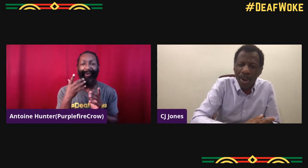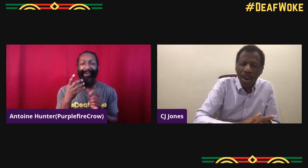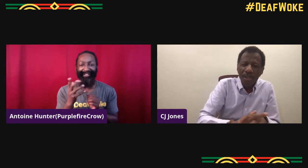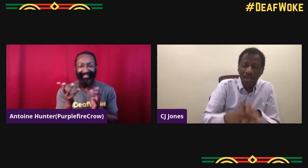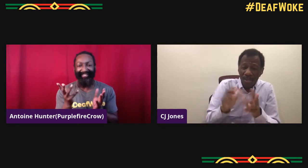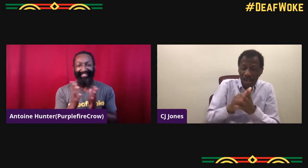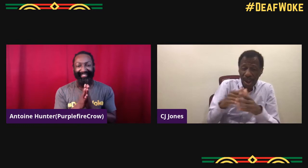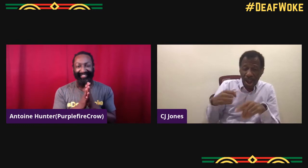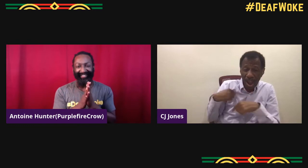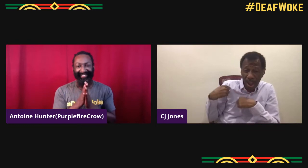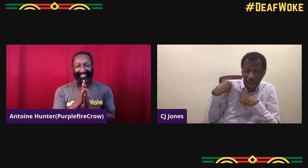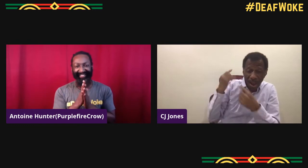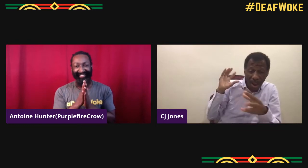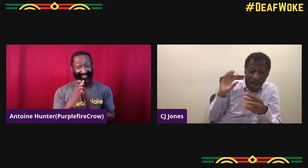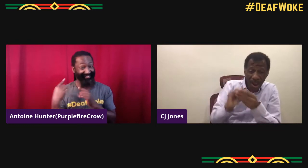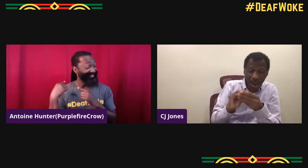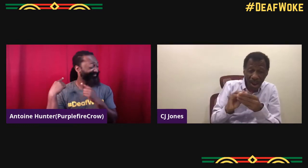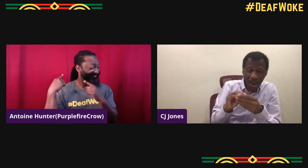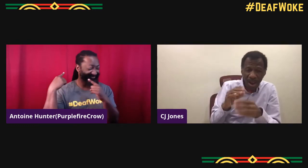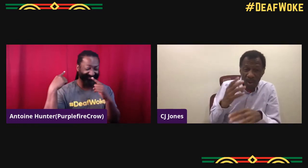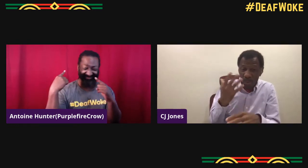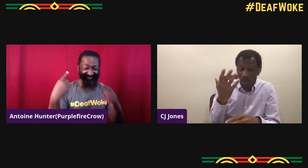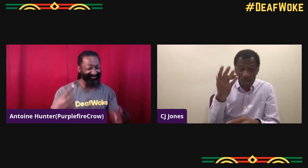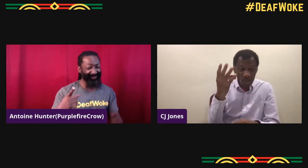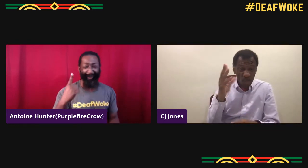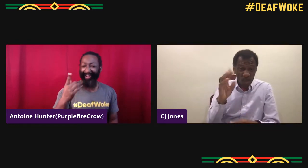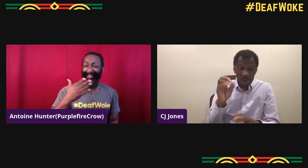we're done with that. So we want more roles than that